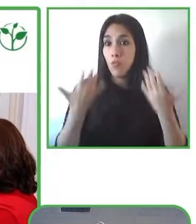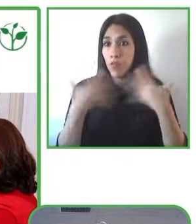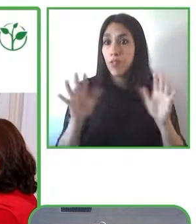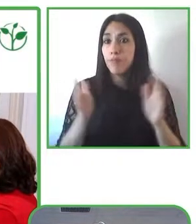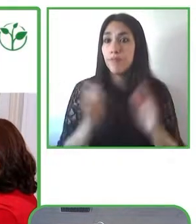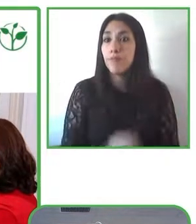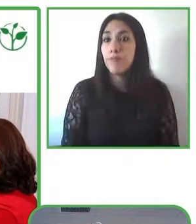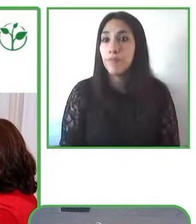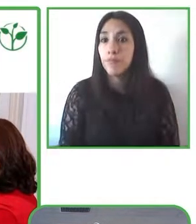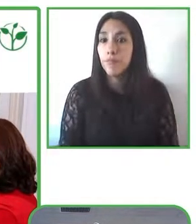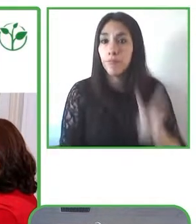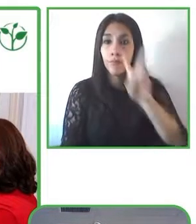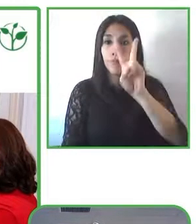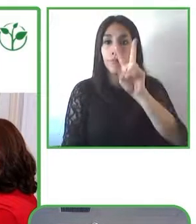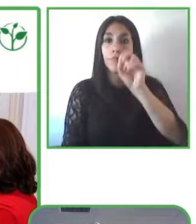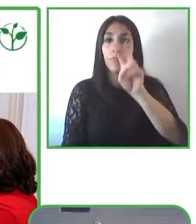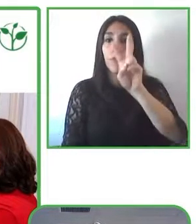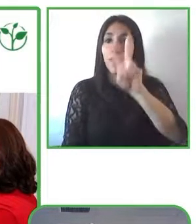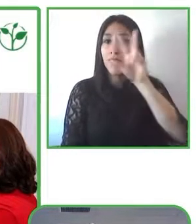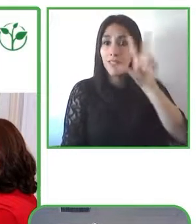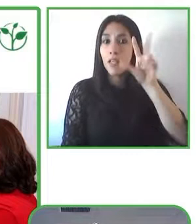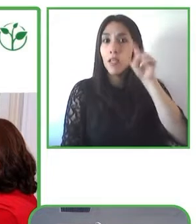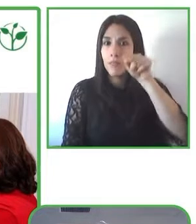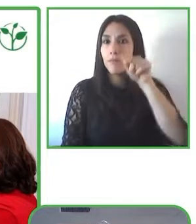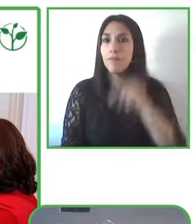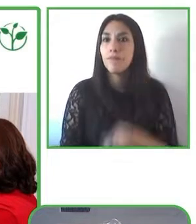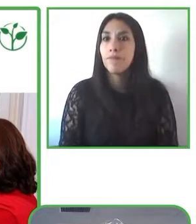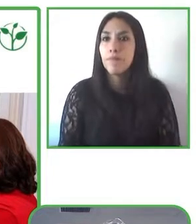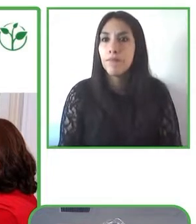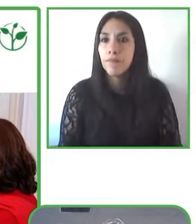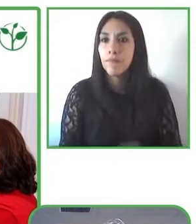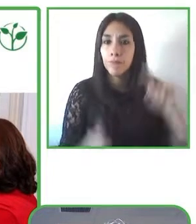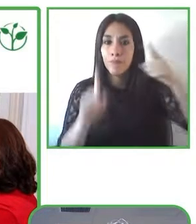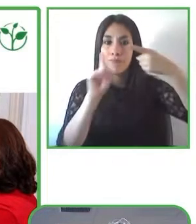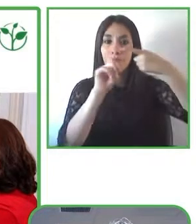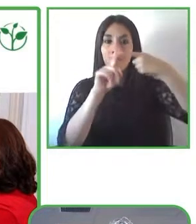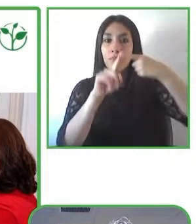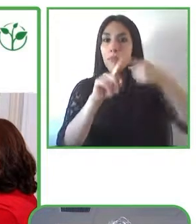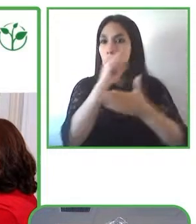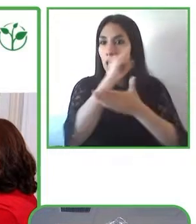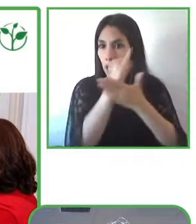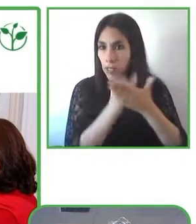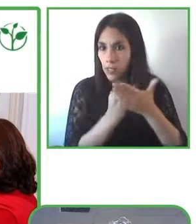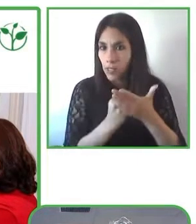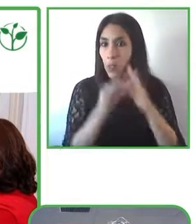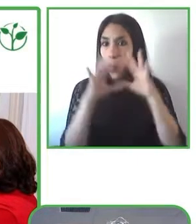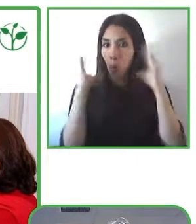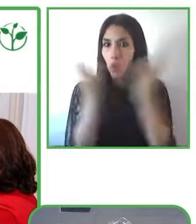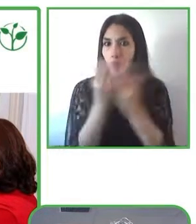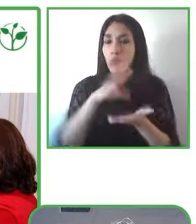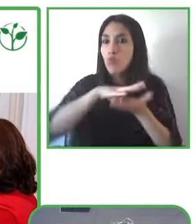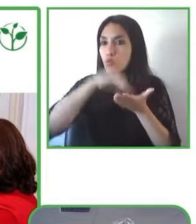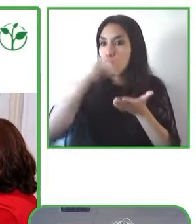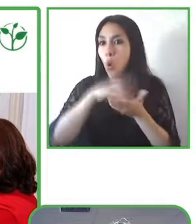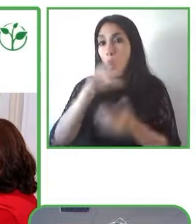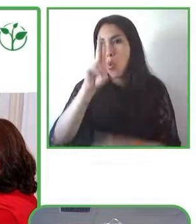the universal design for learning for teachers that are going to be the teachers of children